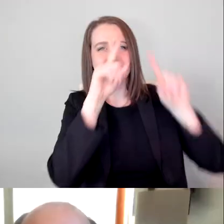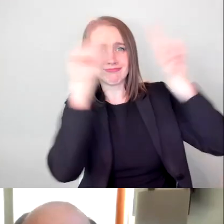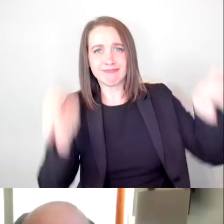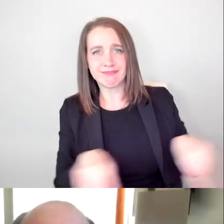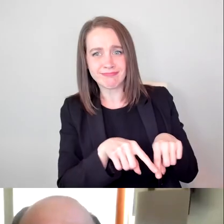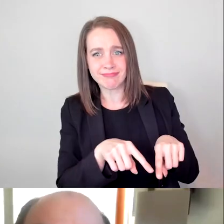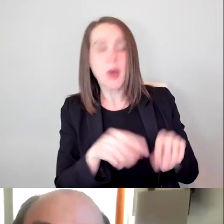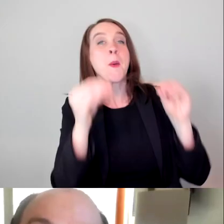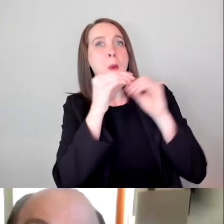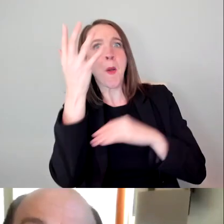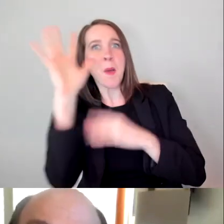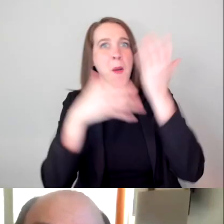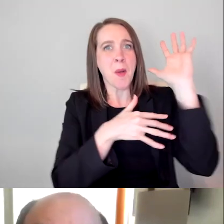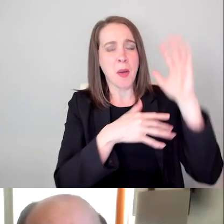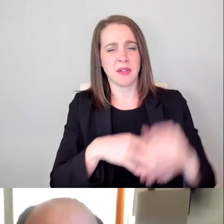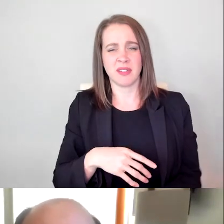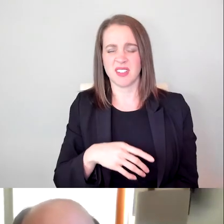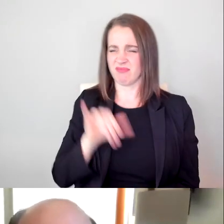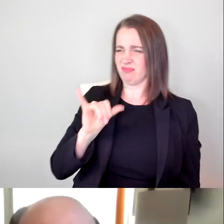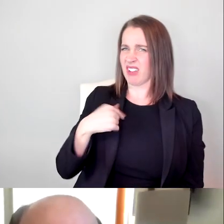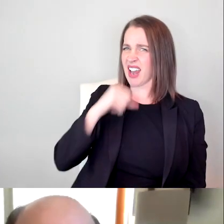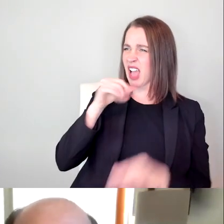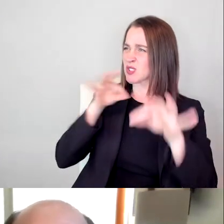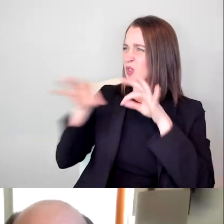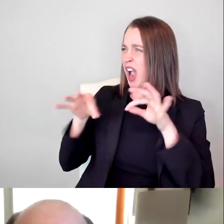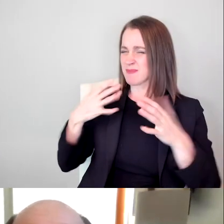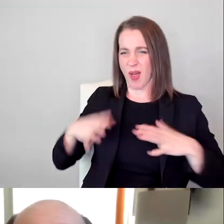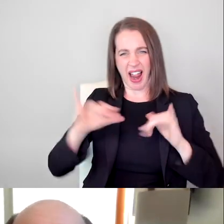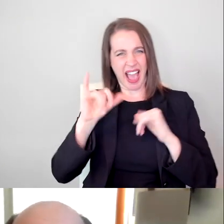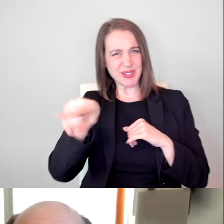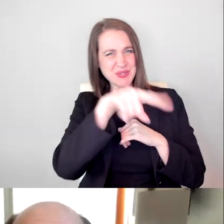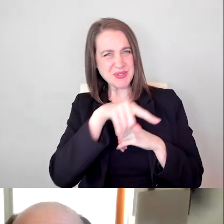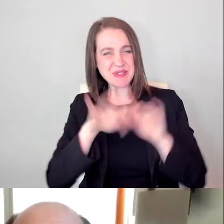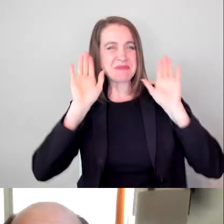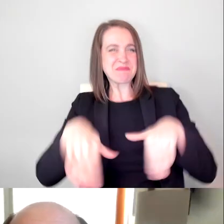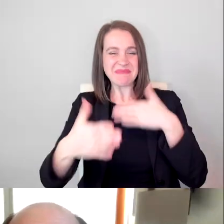I didn't get as descriptive with my clothing as you are you guys did. But anyway, welcome to you both.